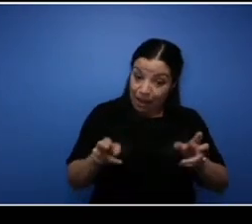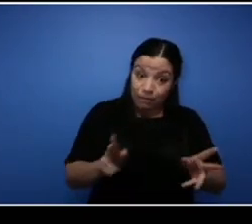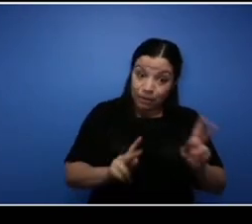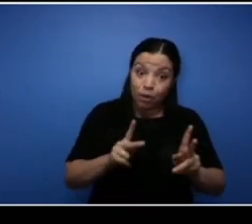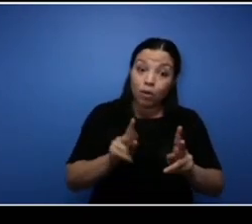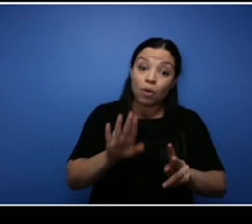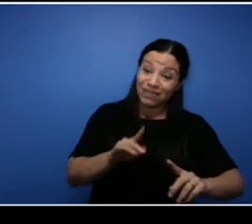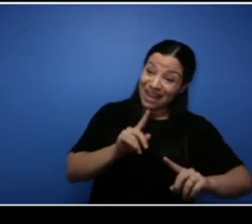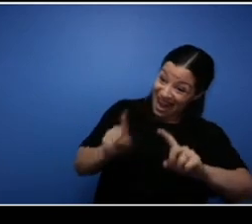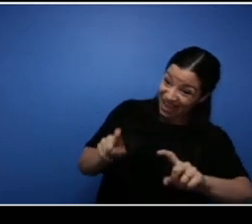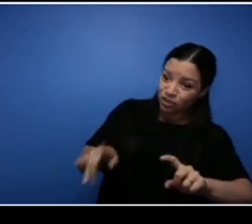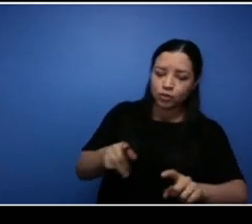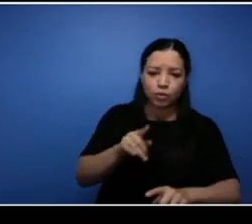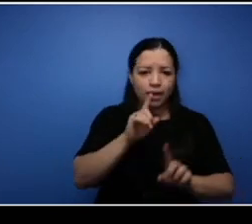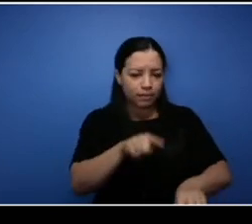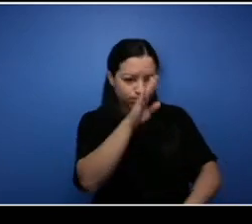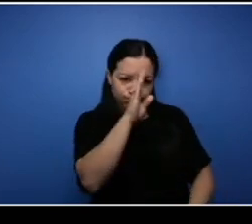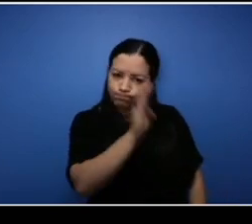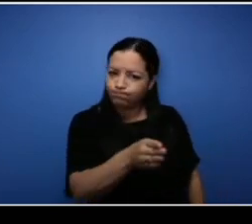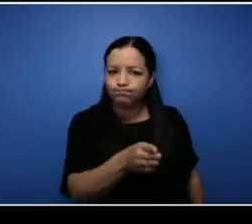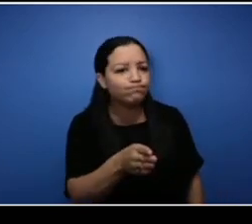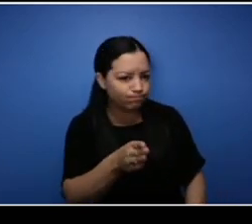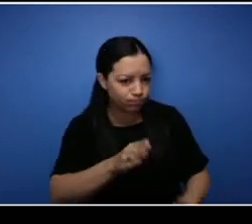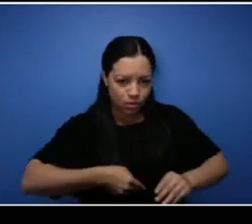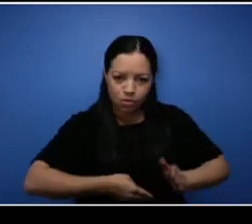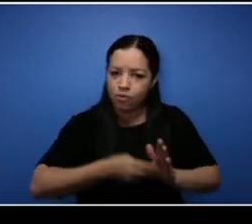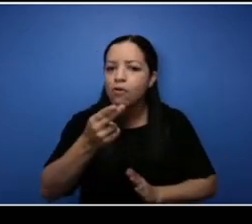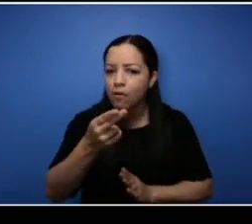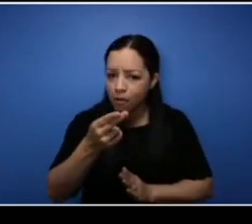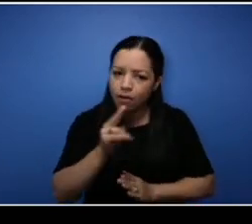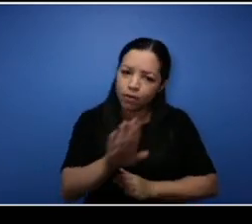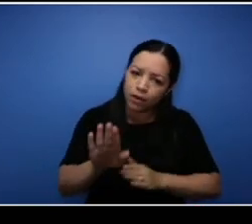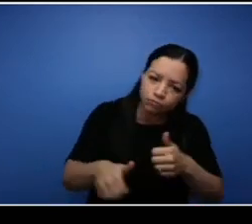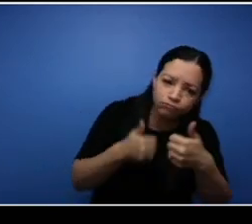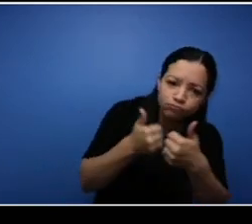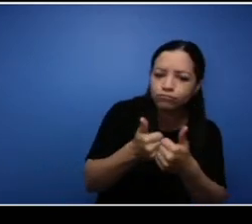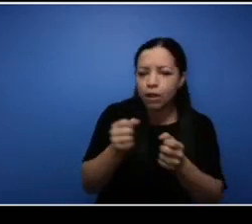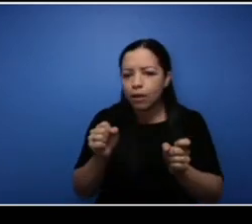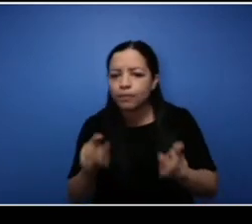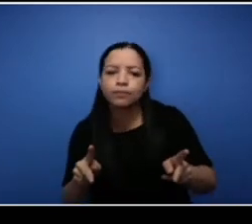so after you hear about the barriers the challenges and opportunities they face, please we need